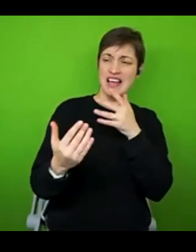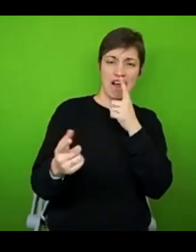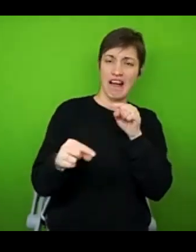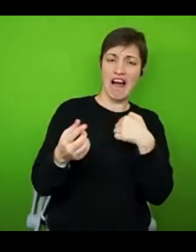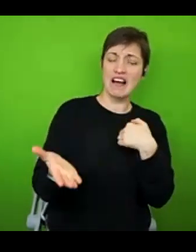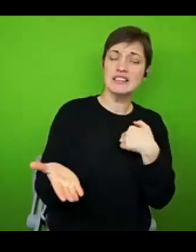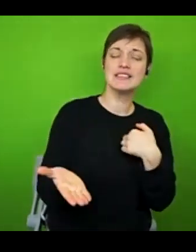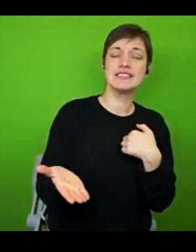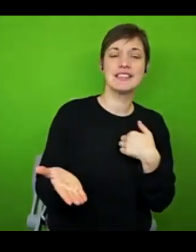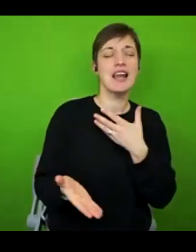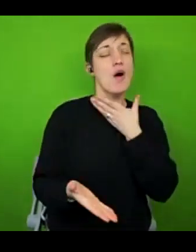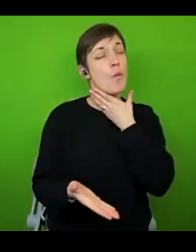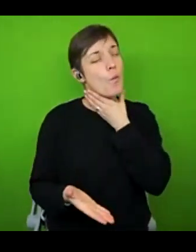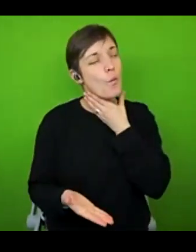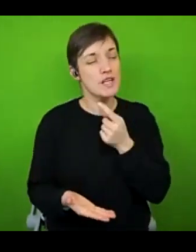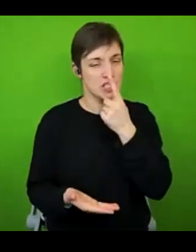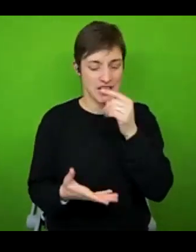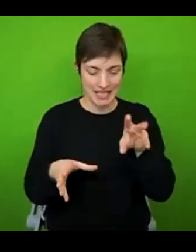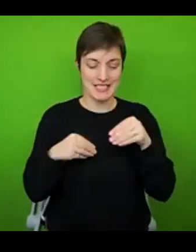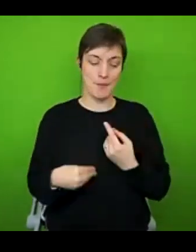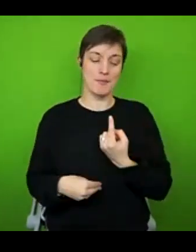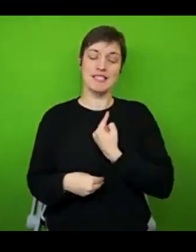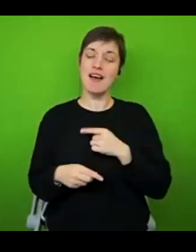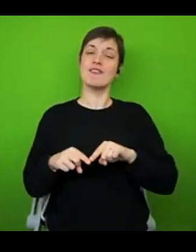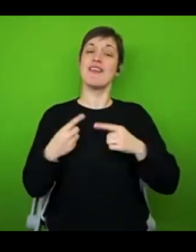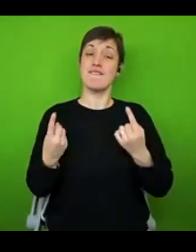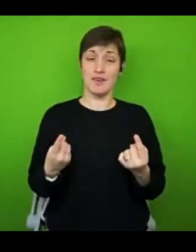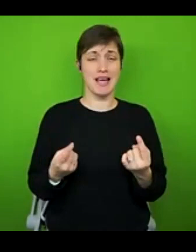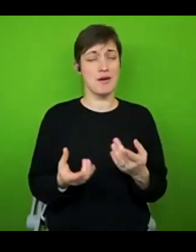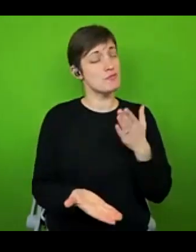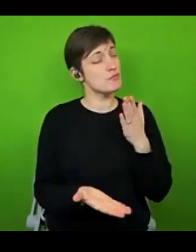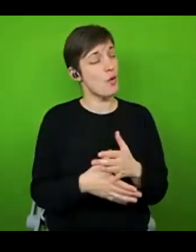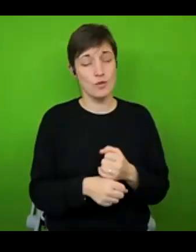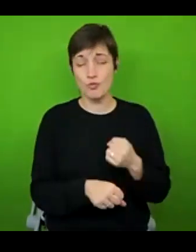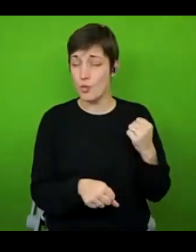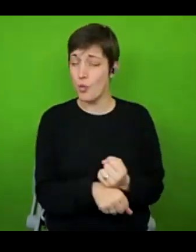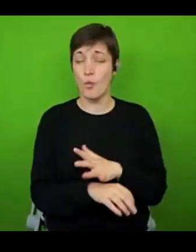really wish that wasn't true, because I think you are probably doing a lot a lot better than you think you are.